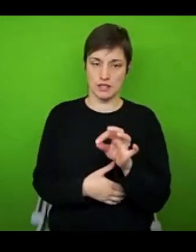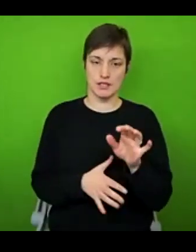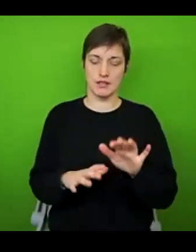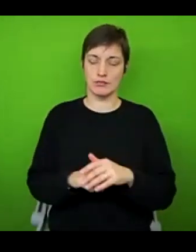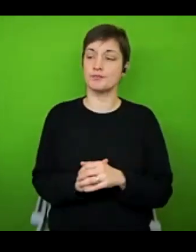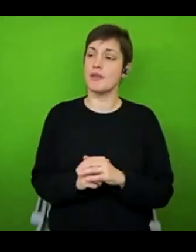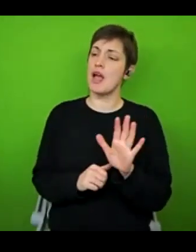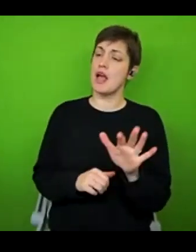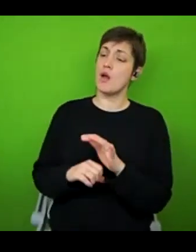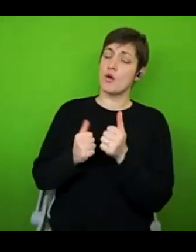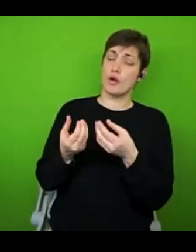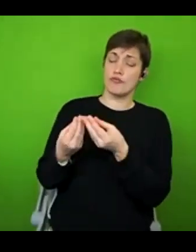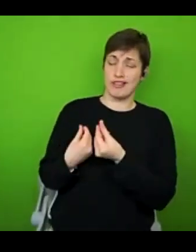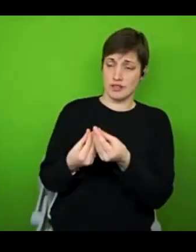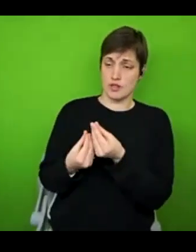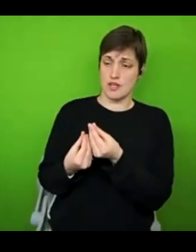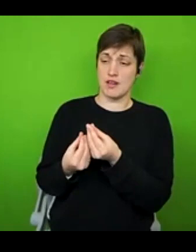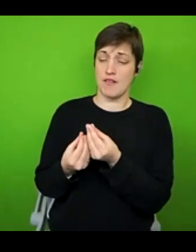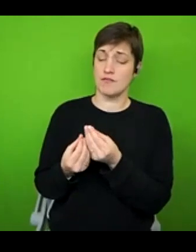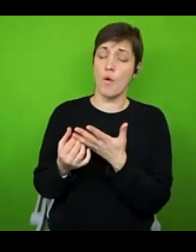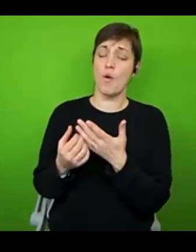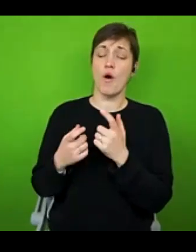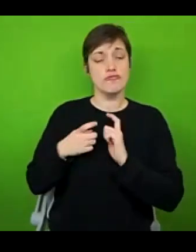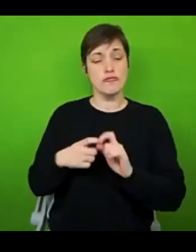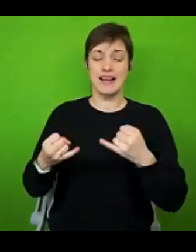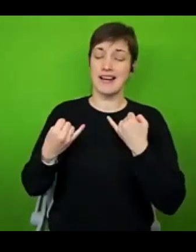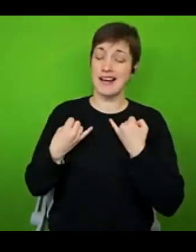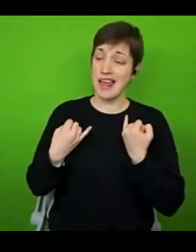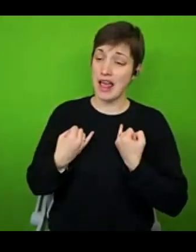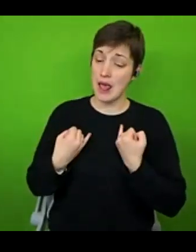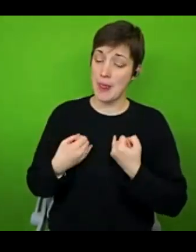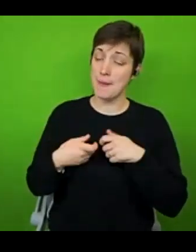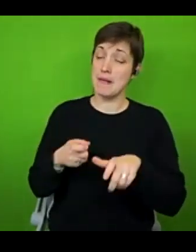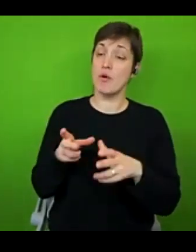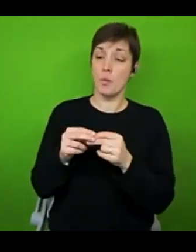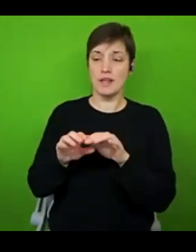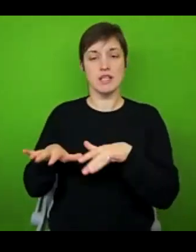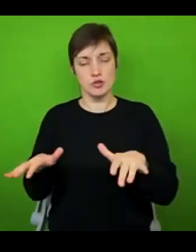for chronically ill folks with young children? That's a really great question. It's not an area of